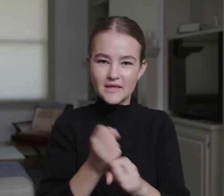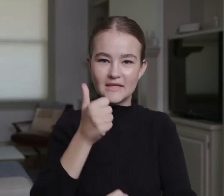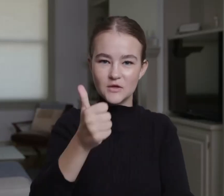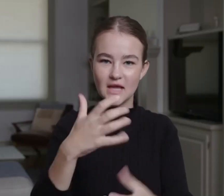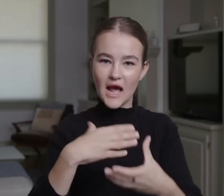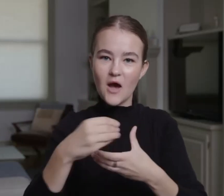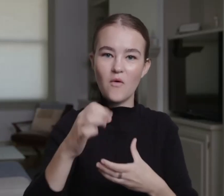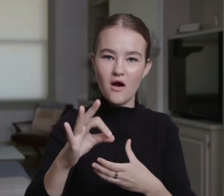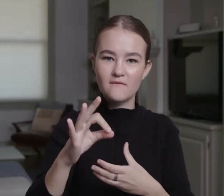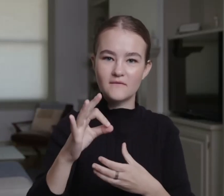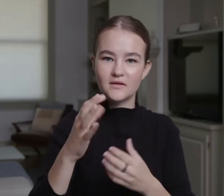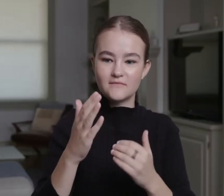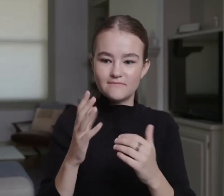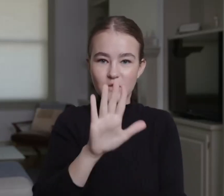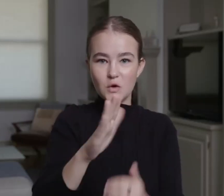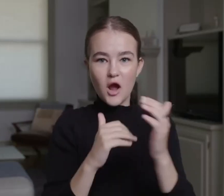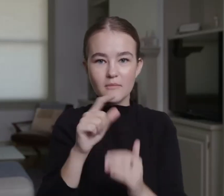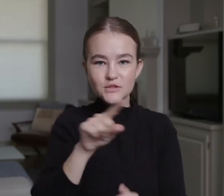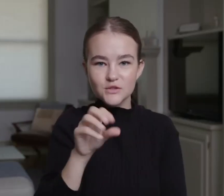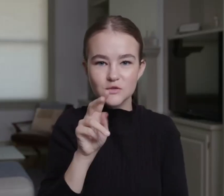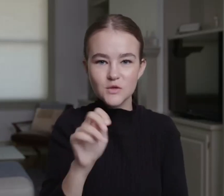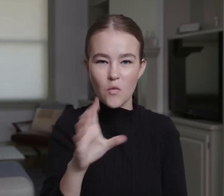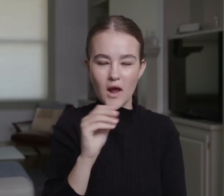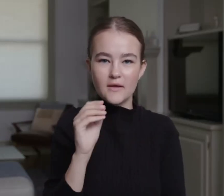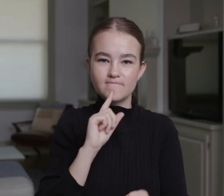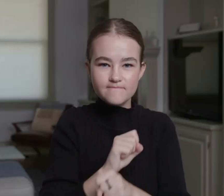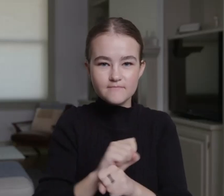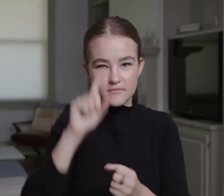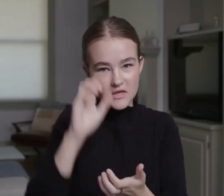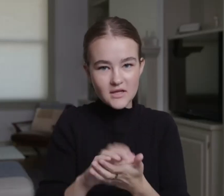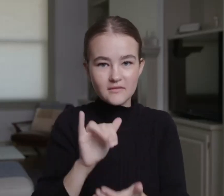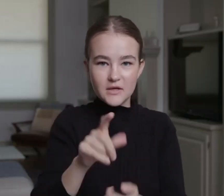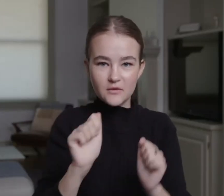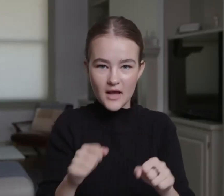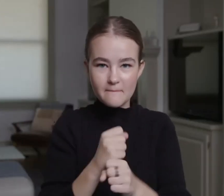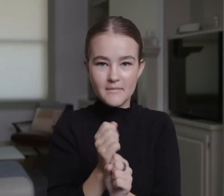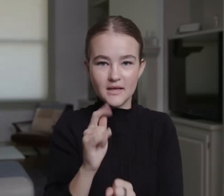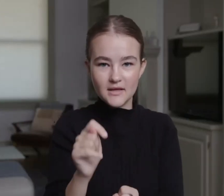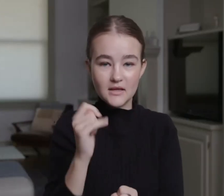Get yourself out of your comfort zone and truly believe that you can make it,